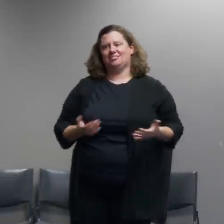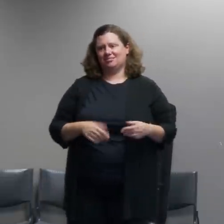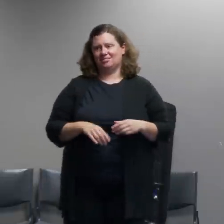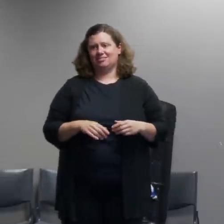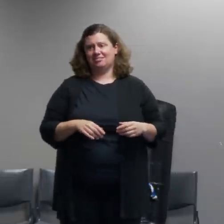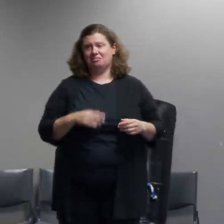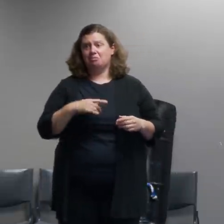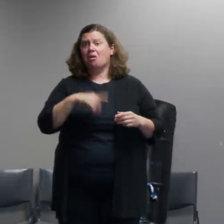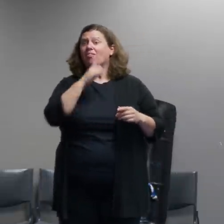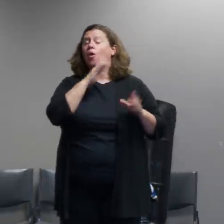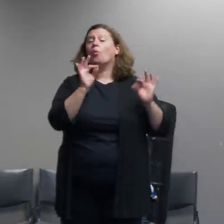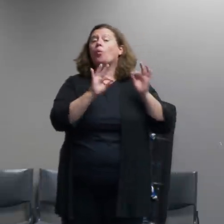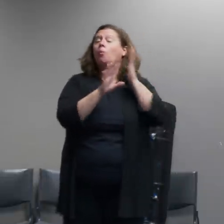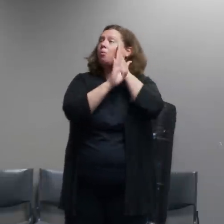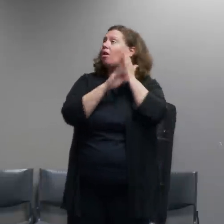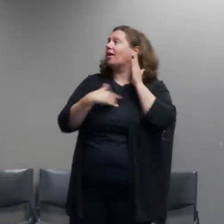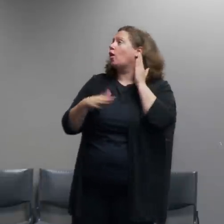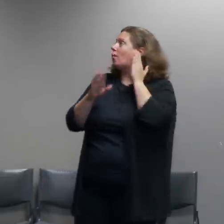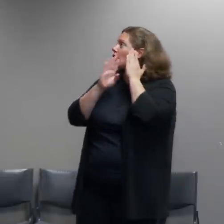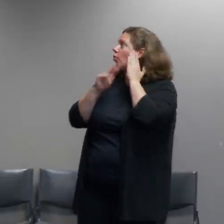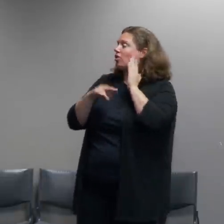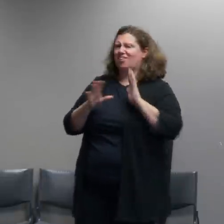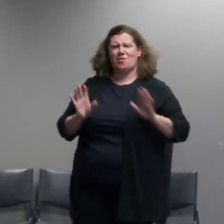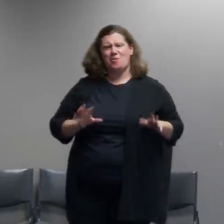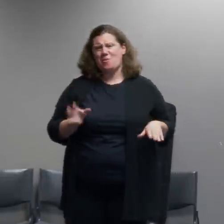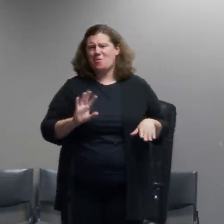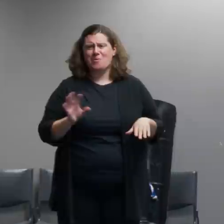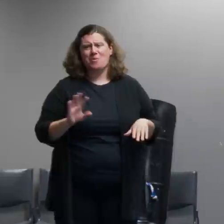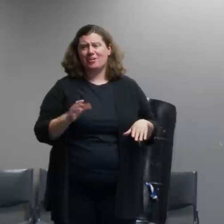the people responsible for public safety in this community not to